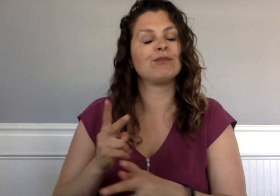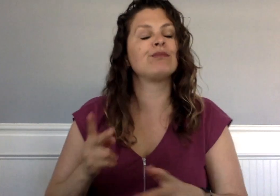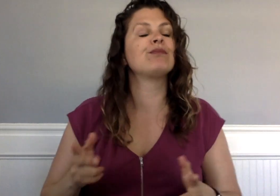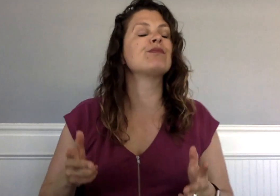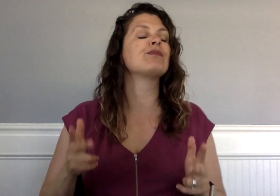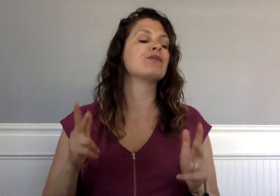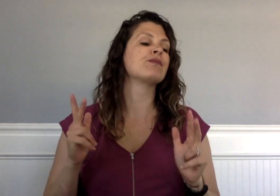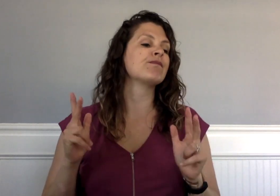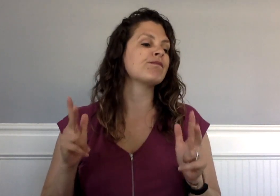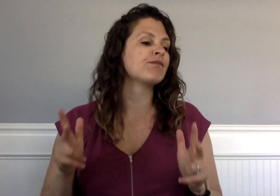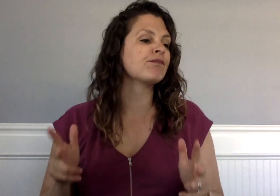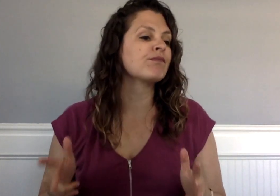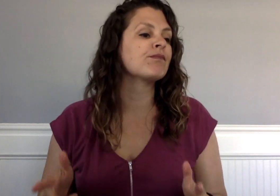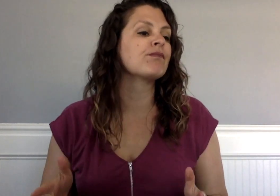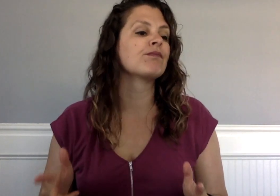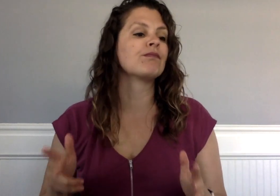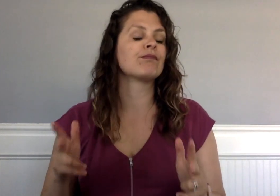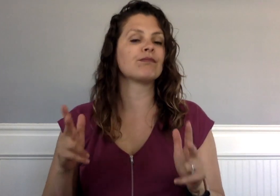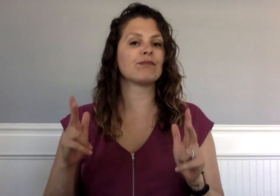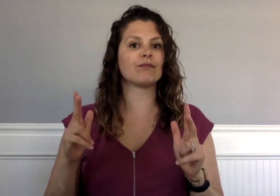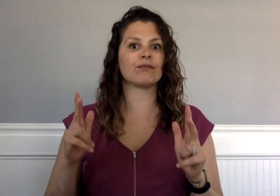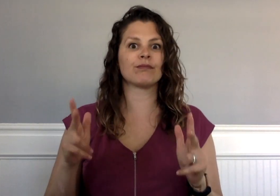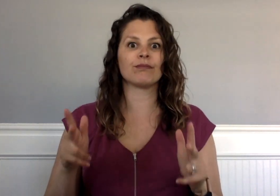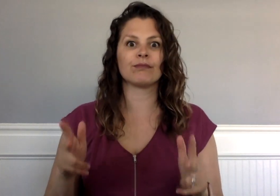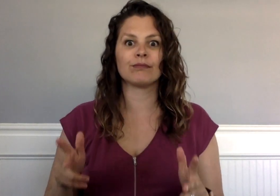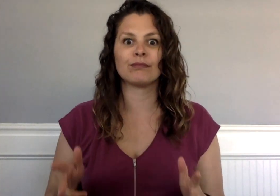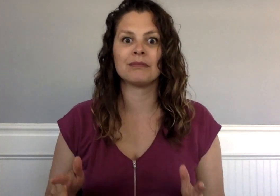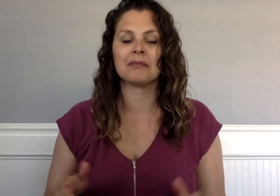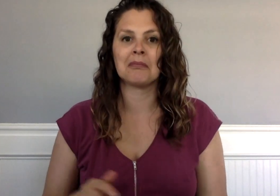Then she sat in her recliner.